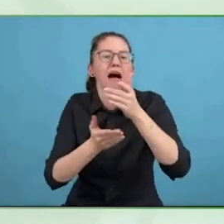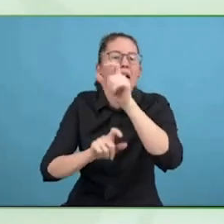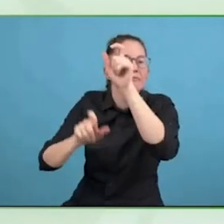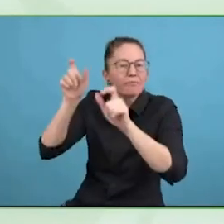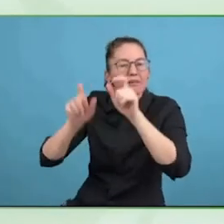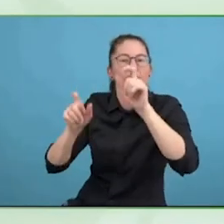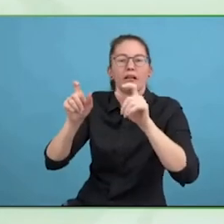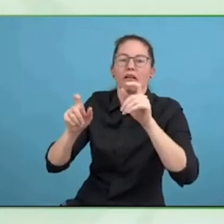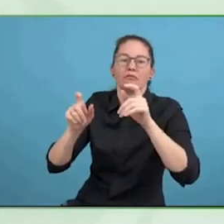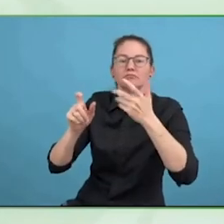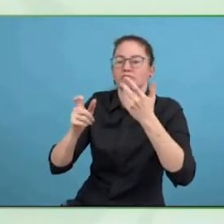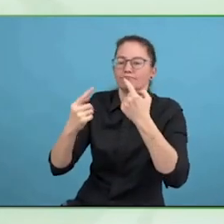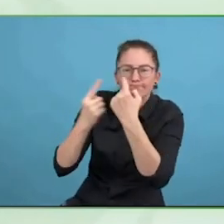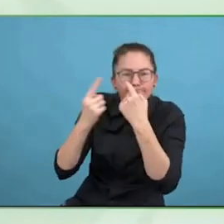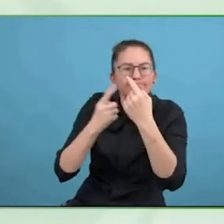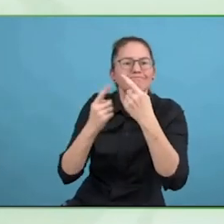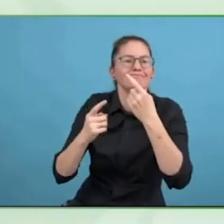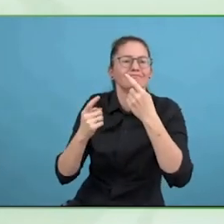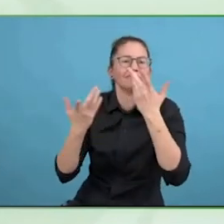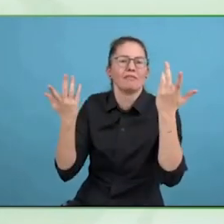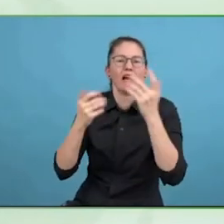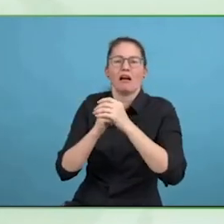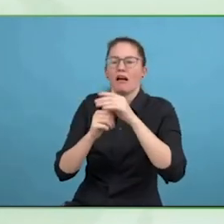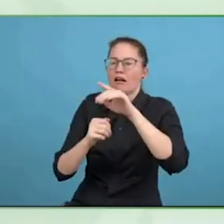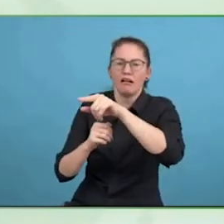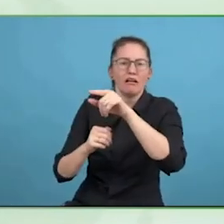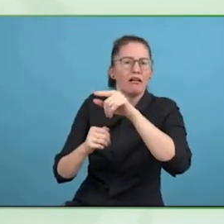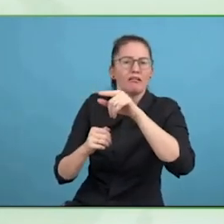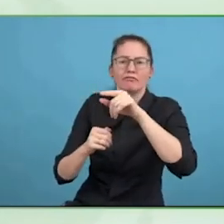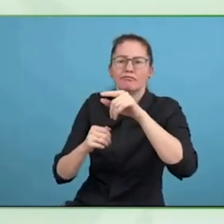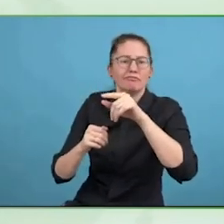20,000 frontline people in their stores, to welcome disabled